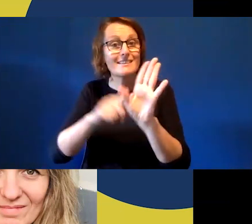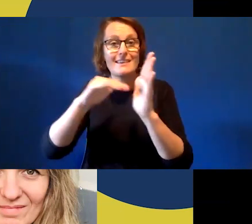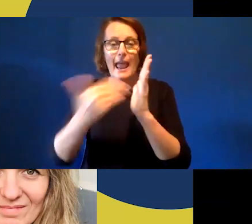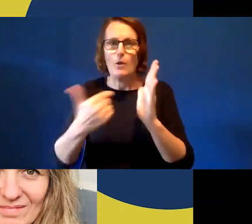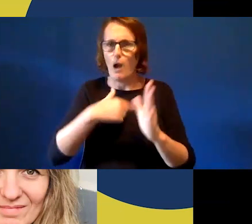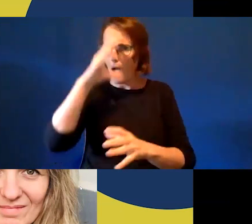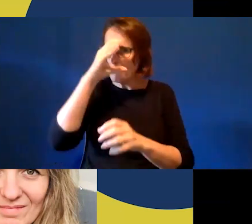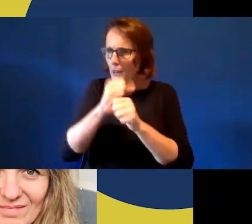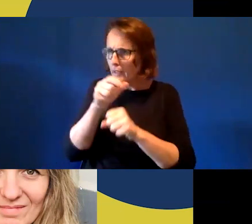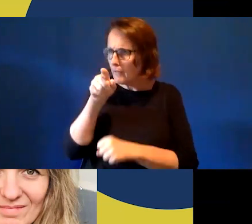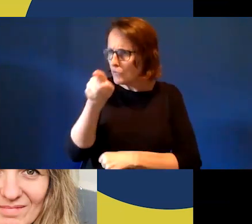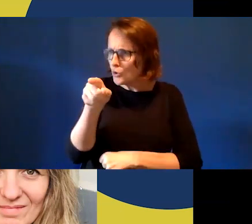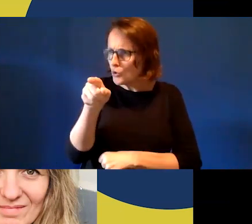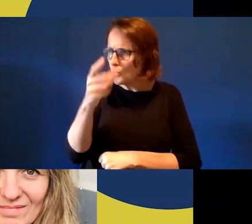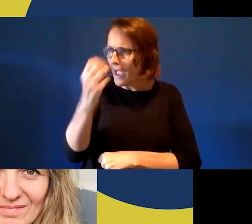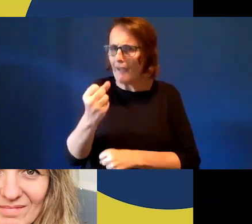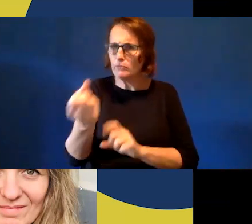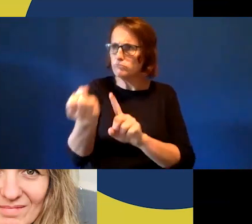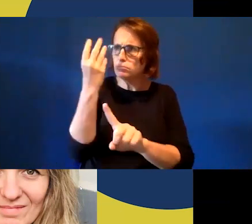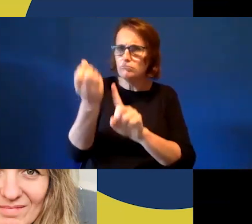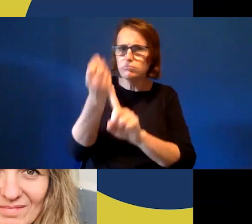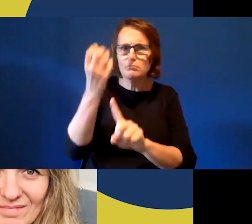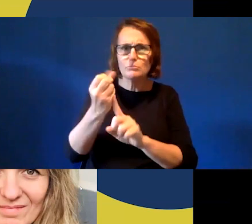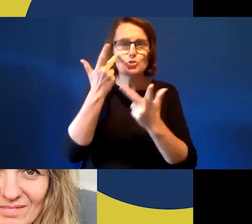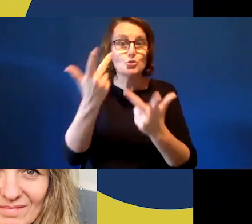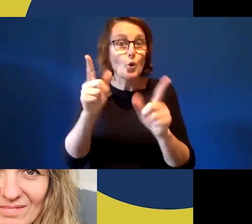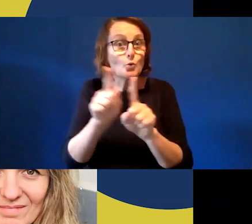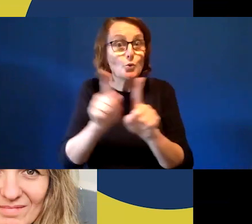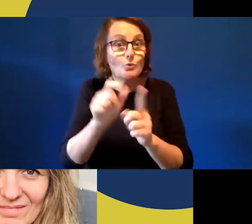have some slides to share with us as well.